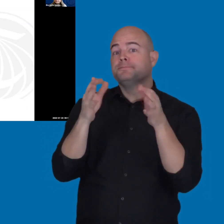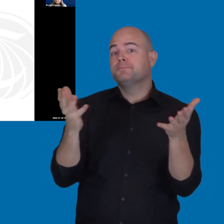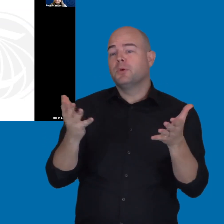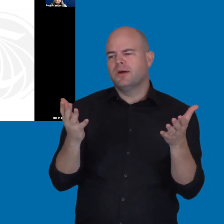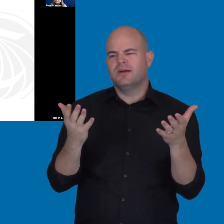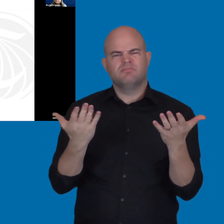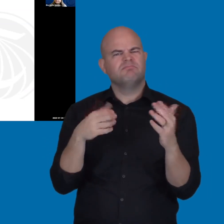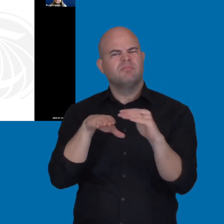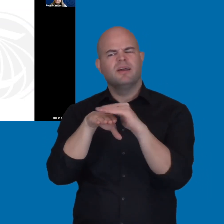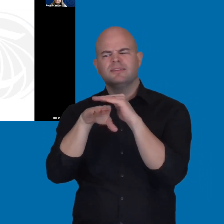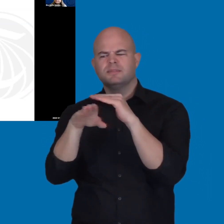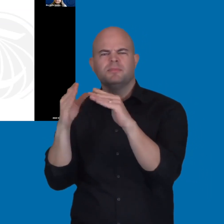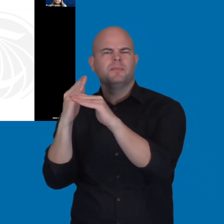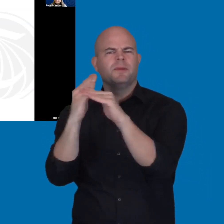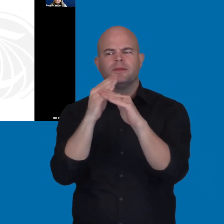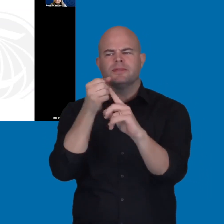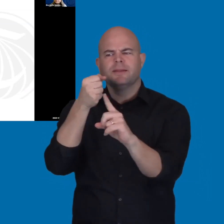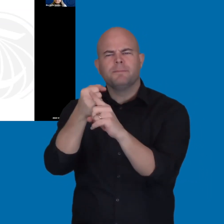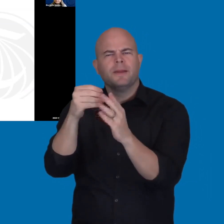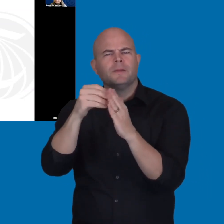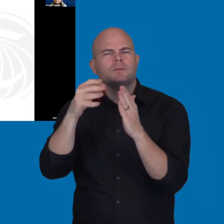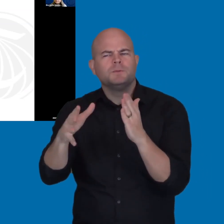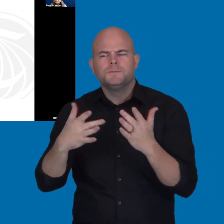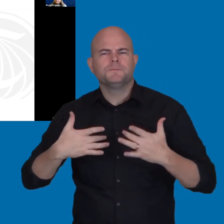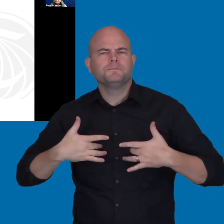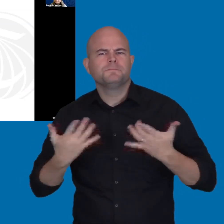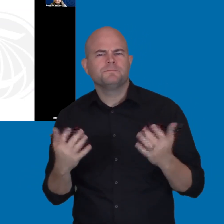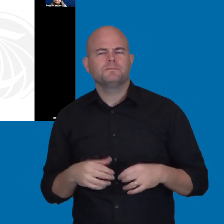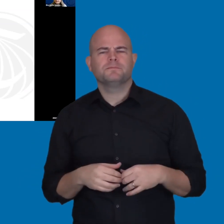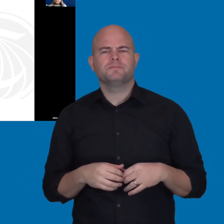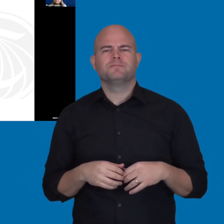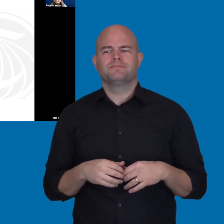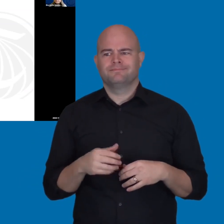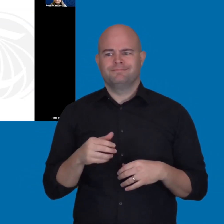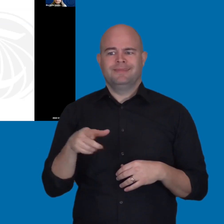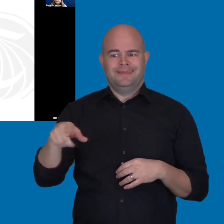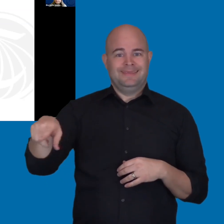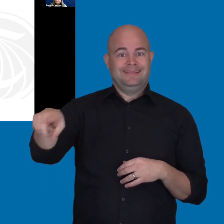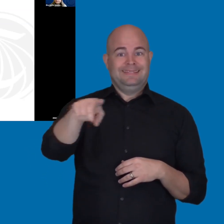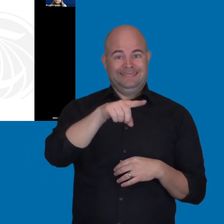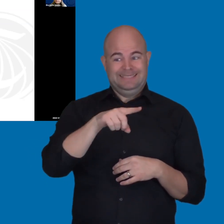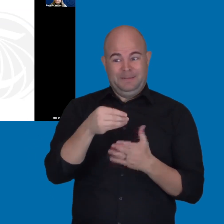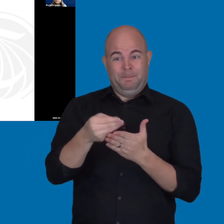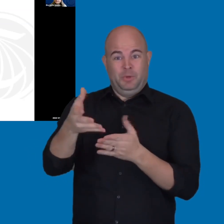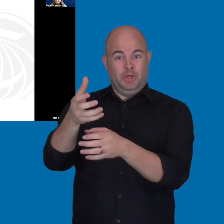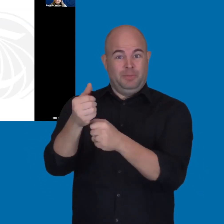impact students with disabilities, the basic steps in accessible ICT procurement process.